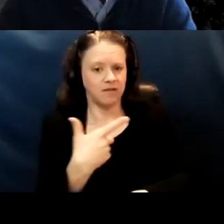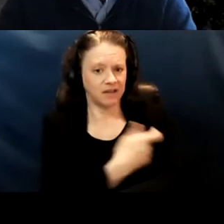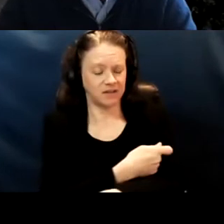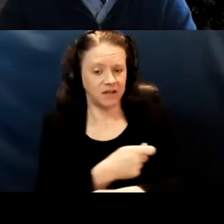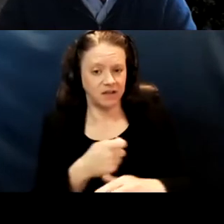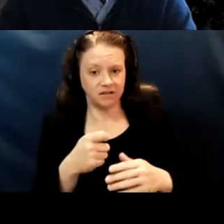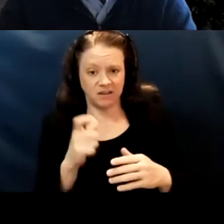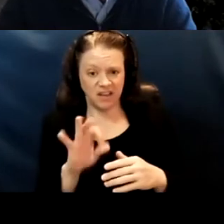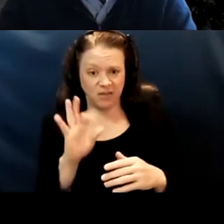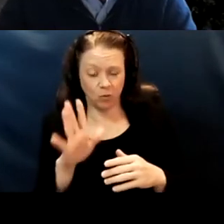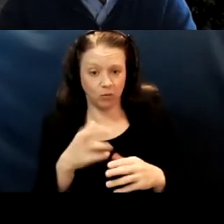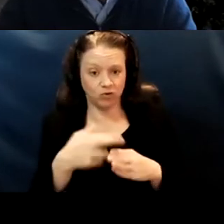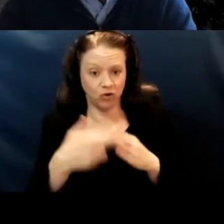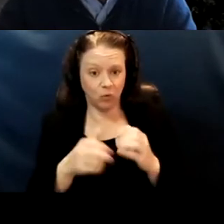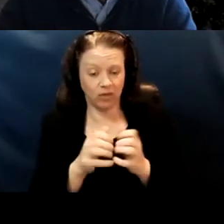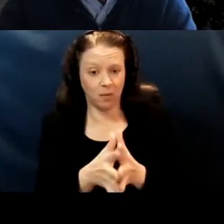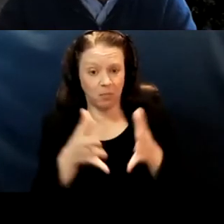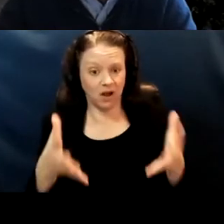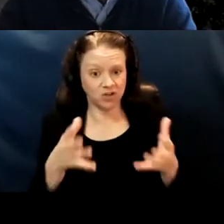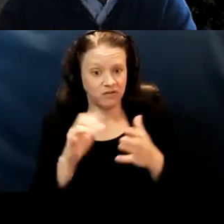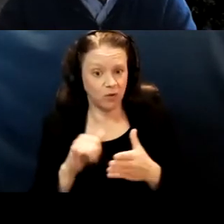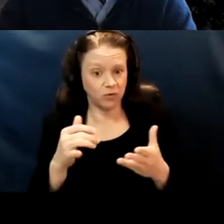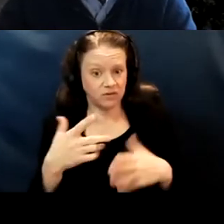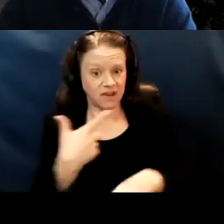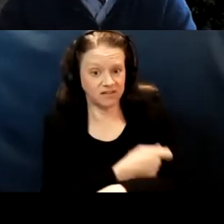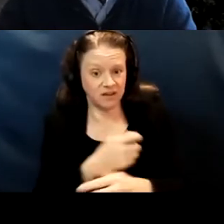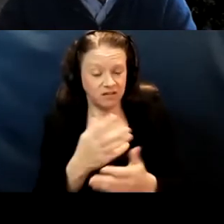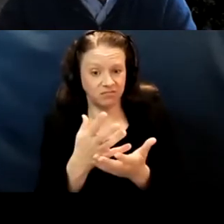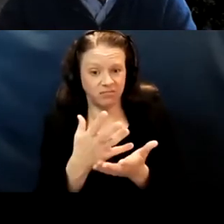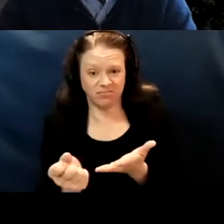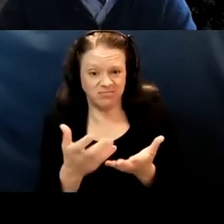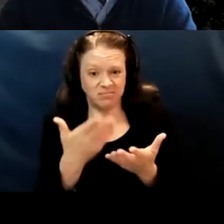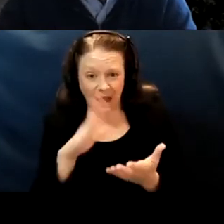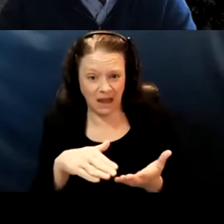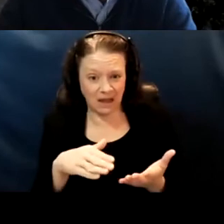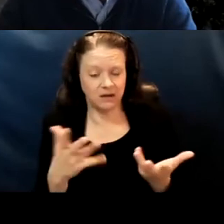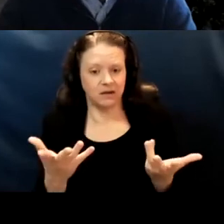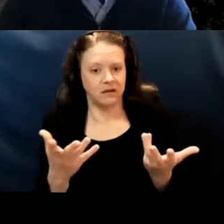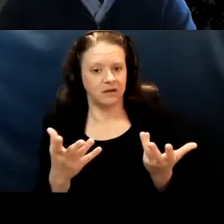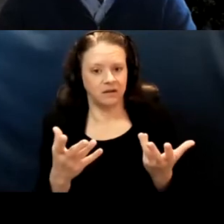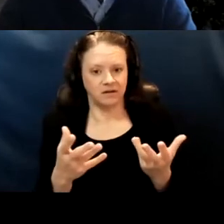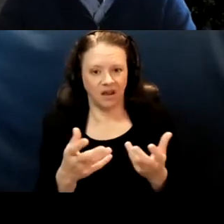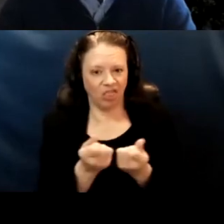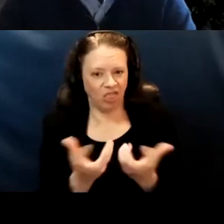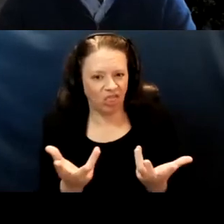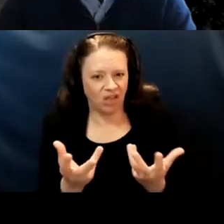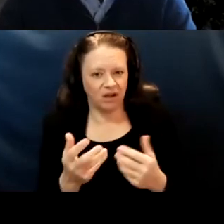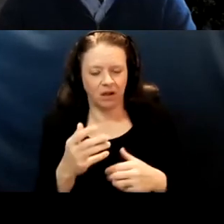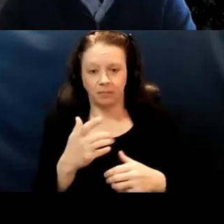if it's gonna result in a whole bunch of them going bad. Maybe I'm not understanding the scenario properly